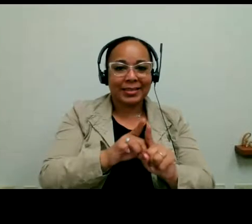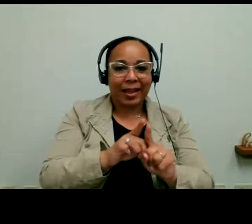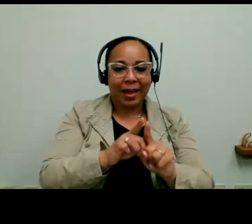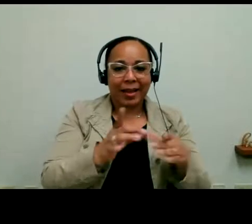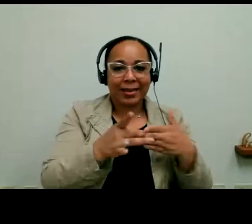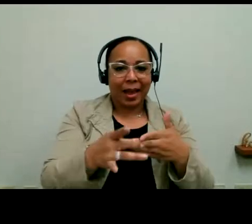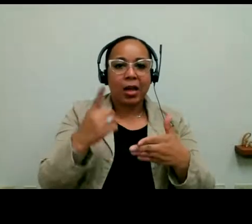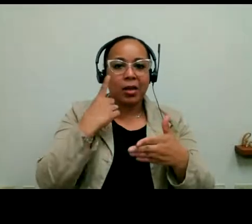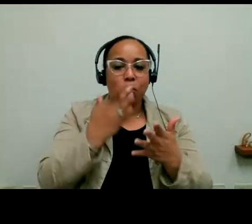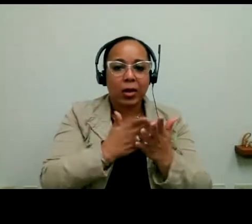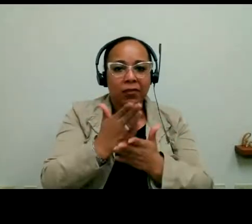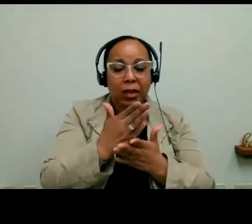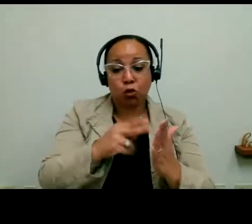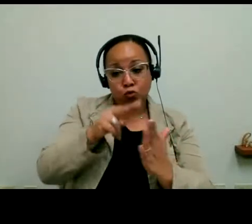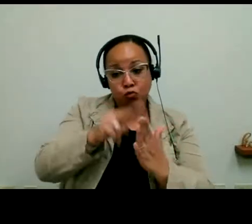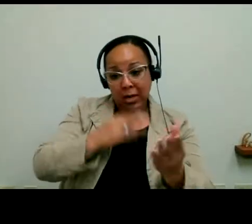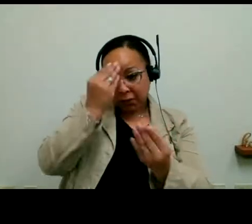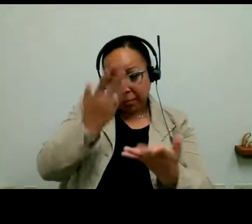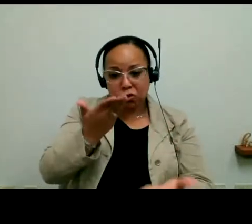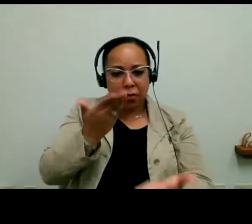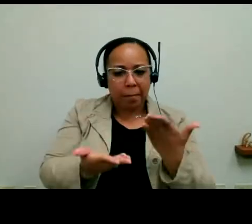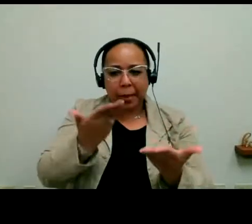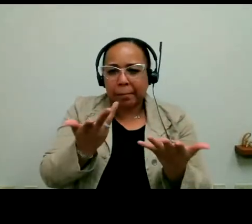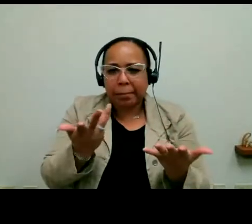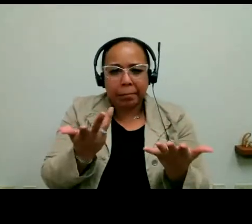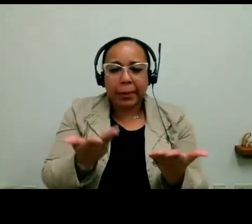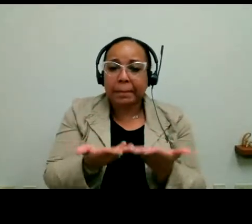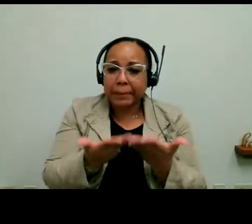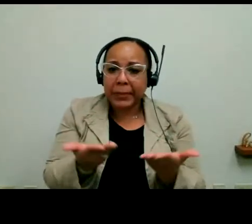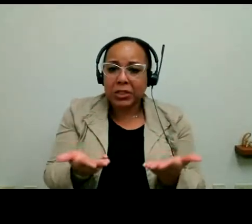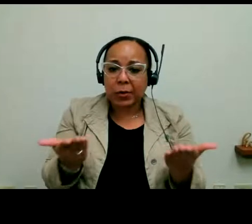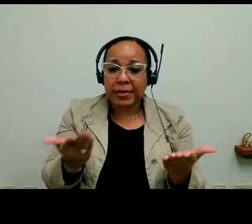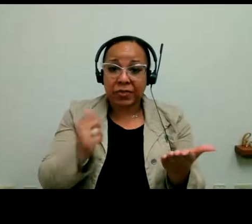information that maybe are on materials if they're not accessible in another